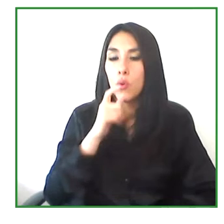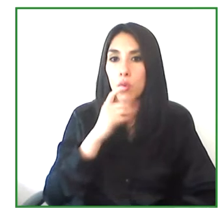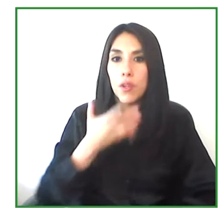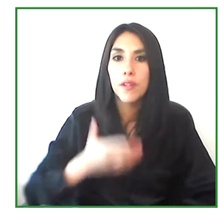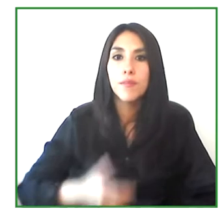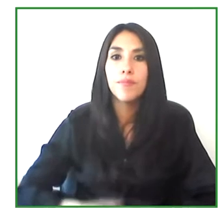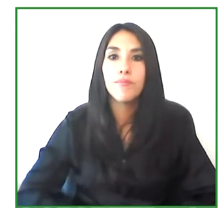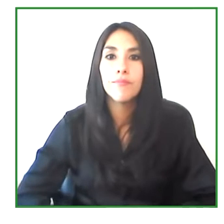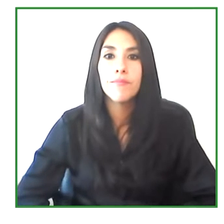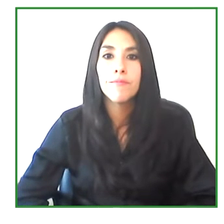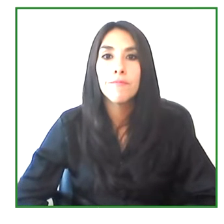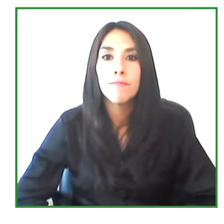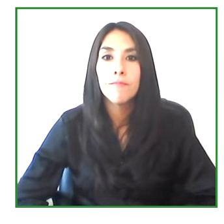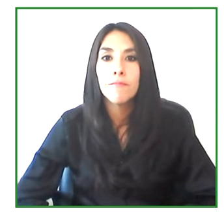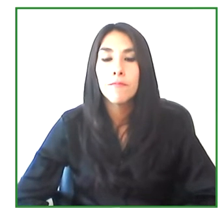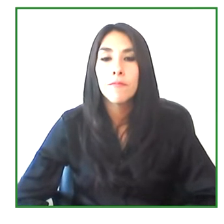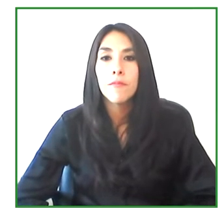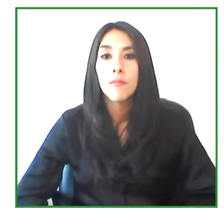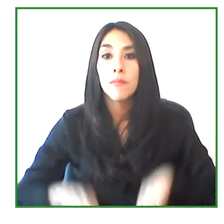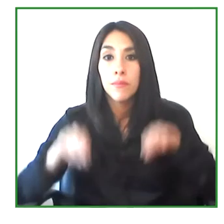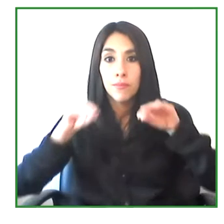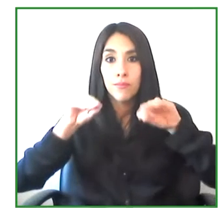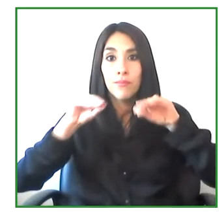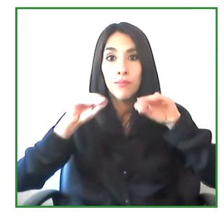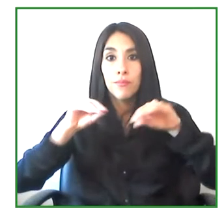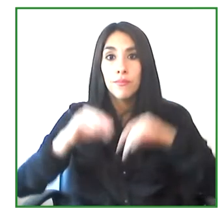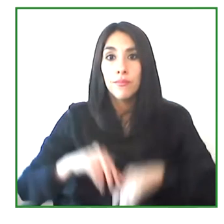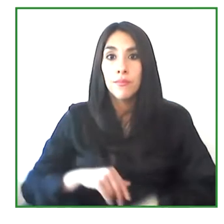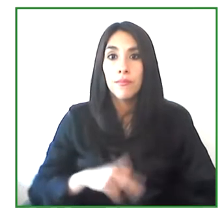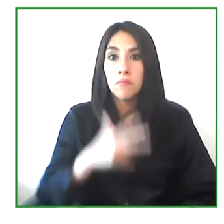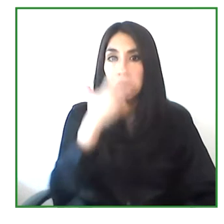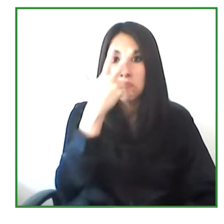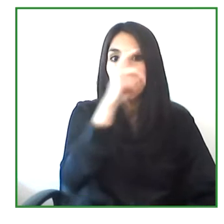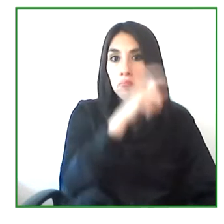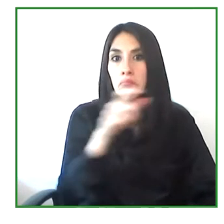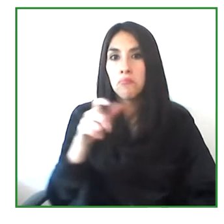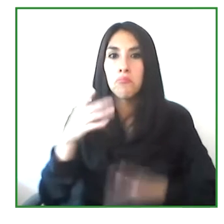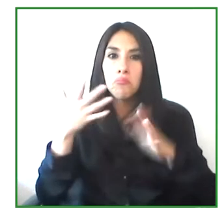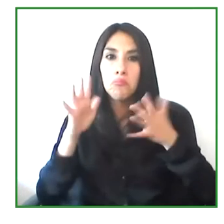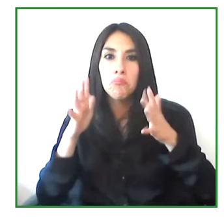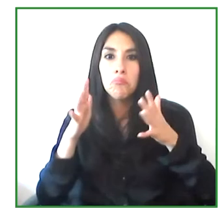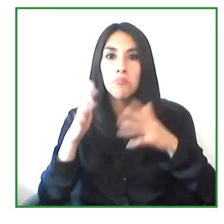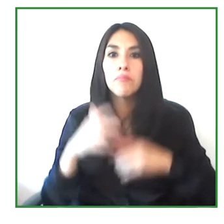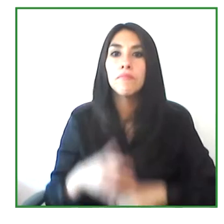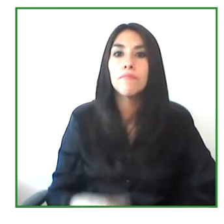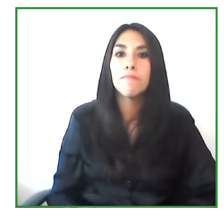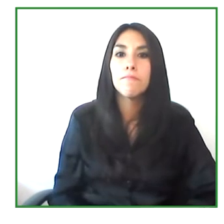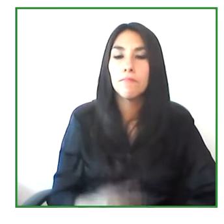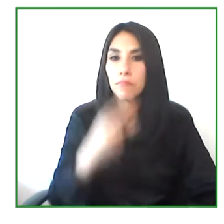at least three professionals in technologies for blind people and